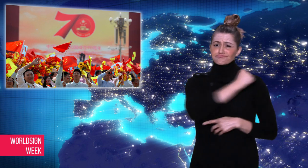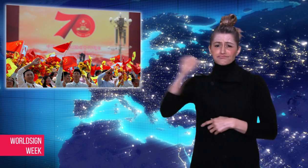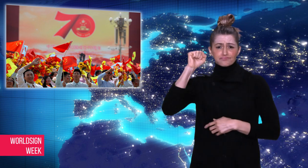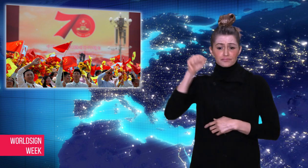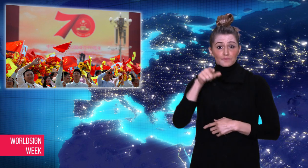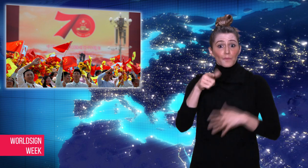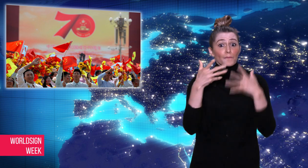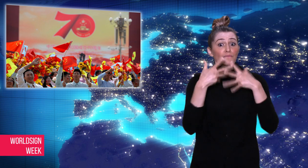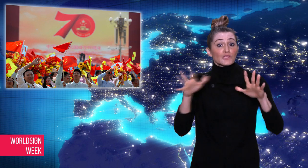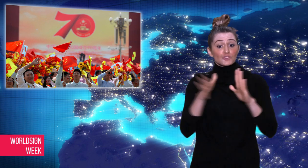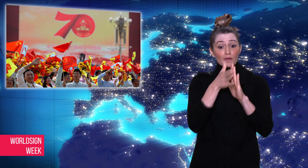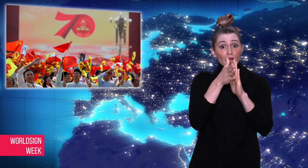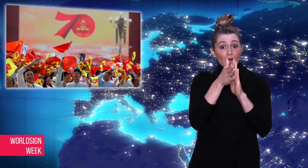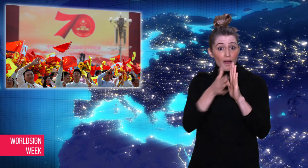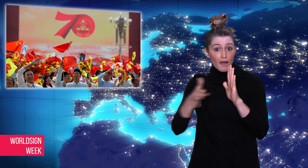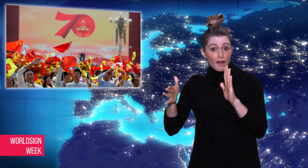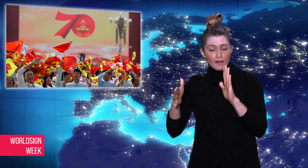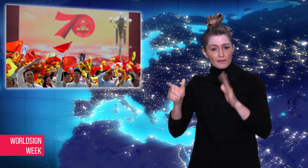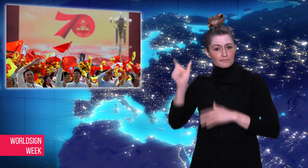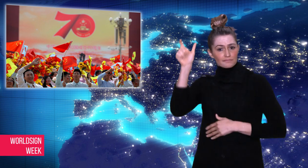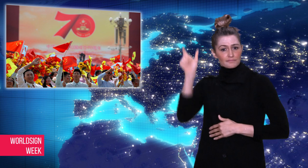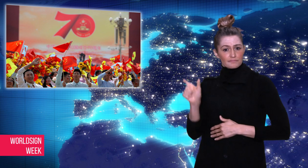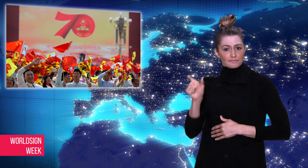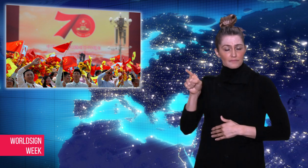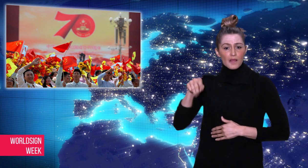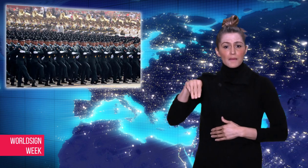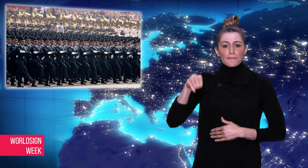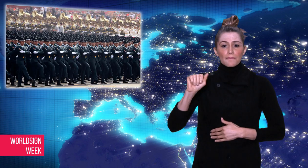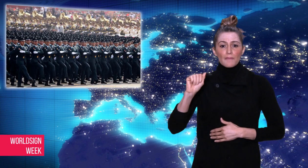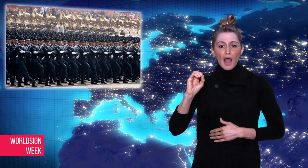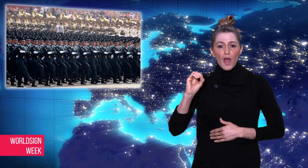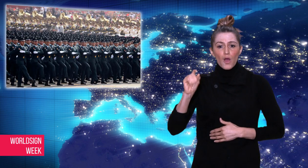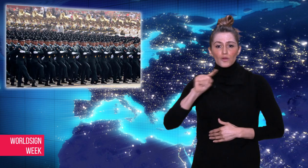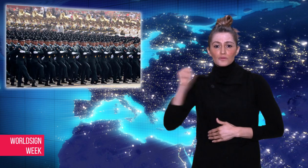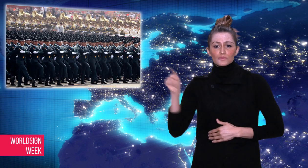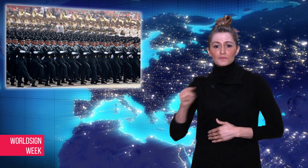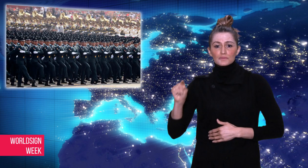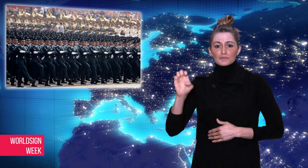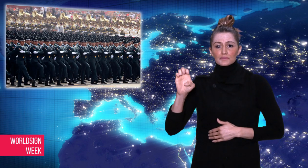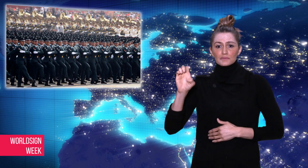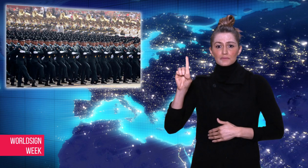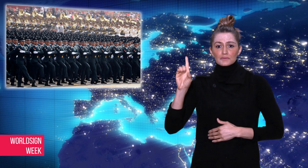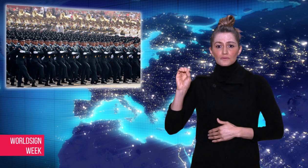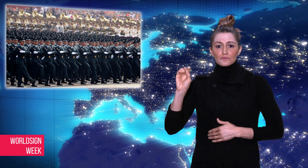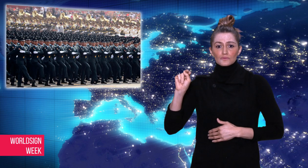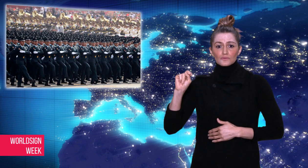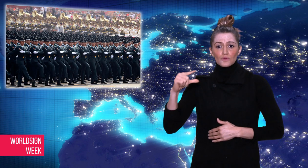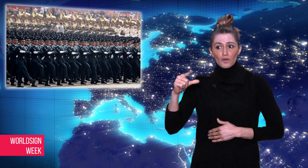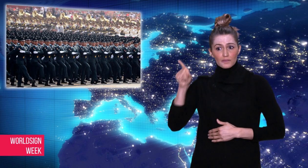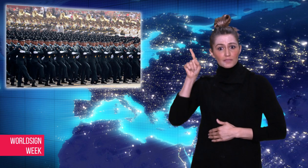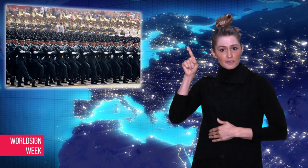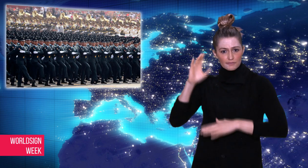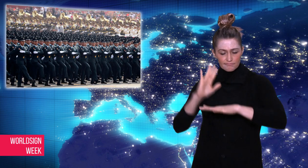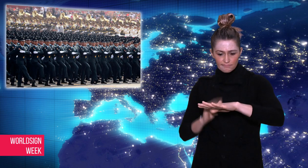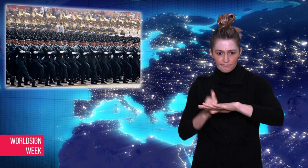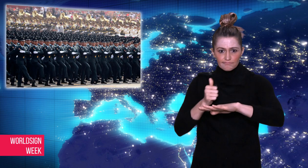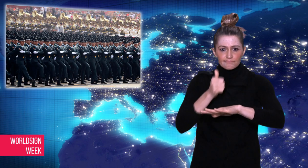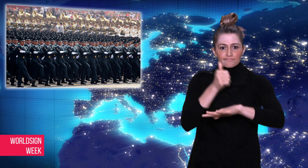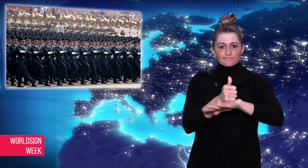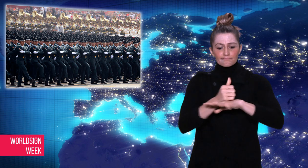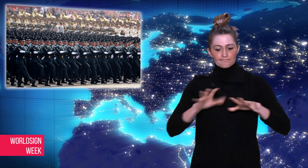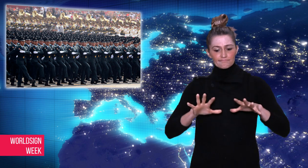After the Chinese Revolution in 1949,